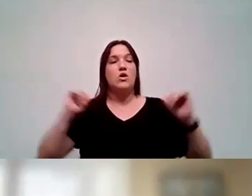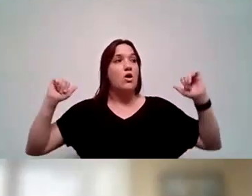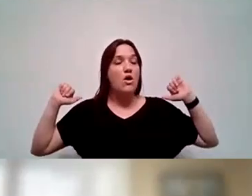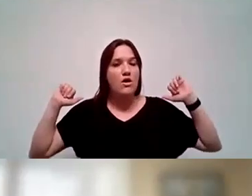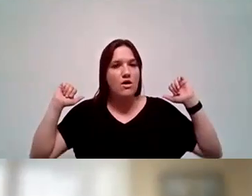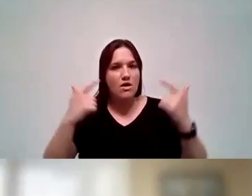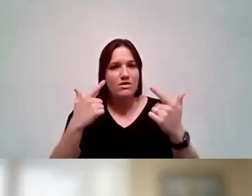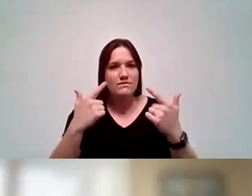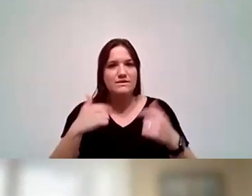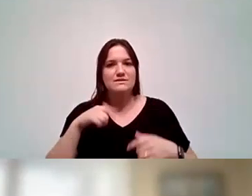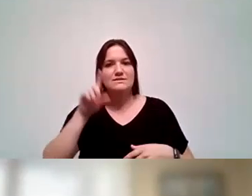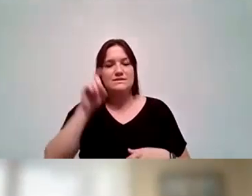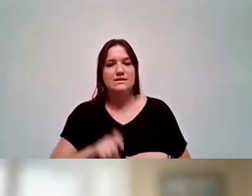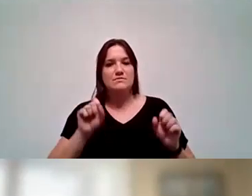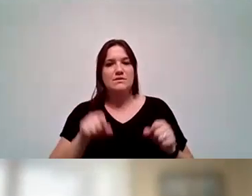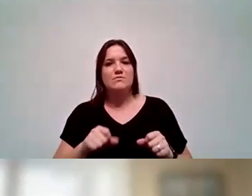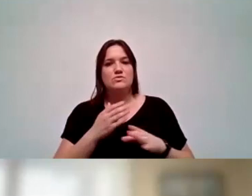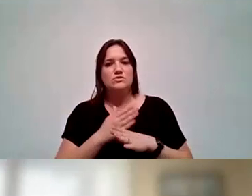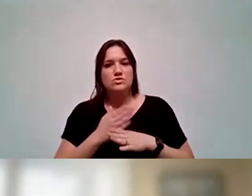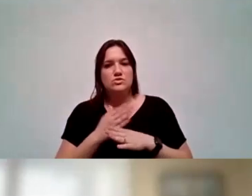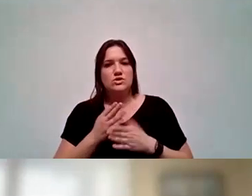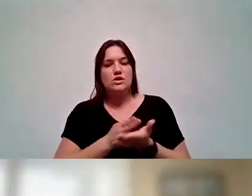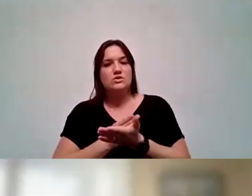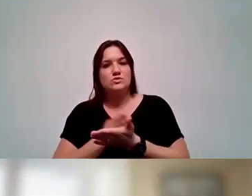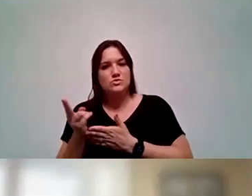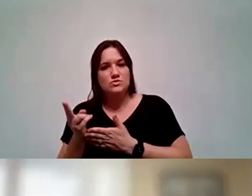need to be able to share the truth and